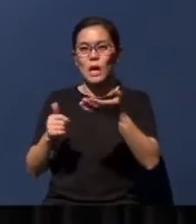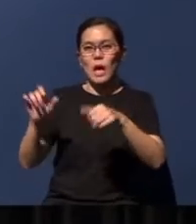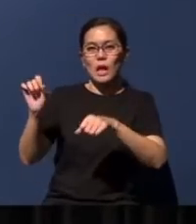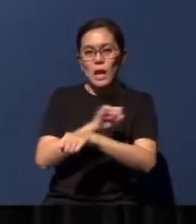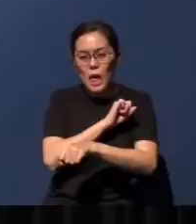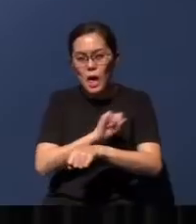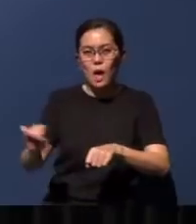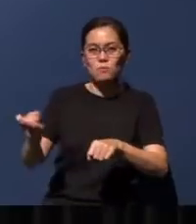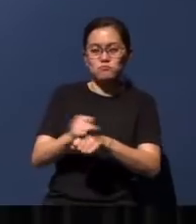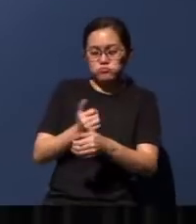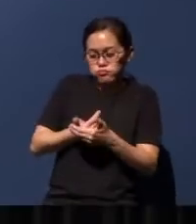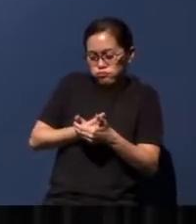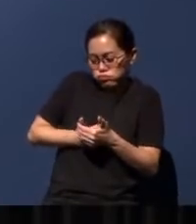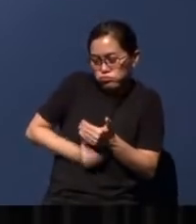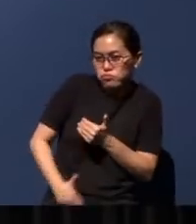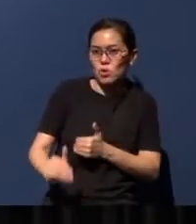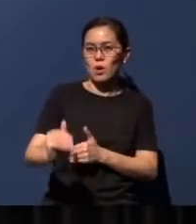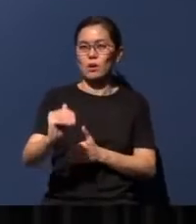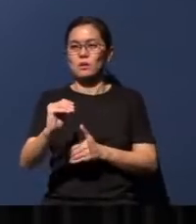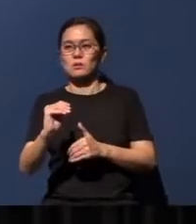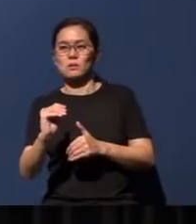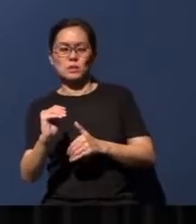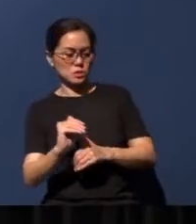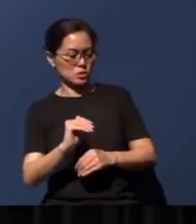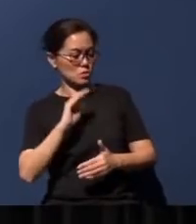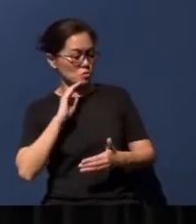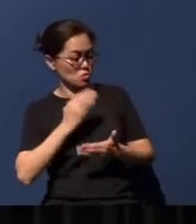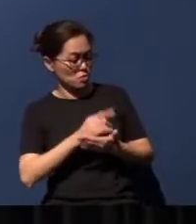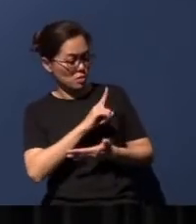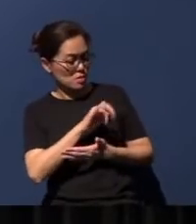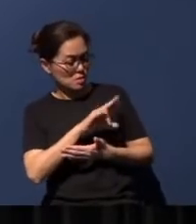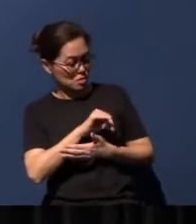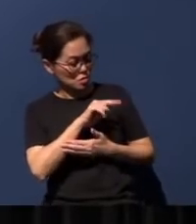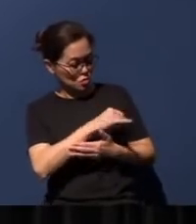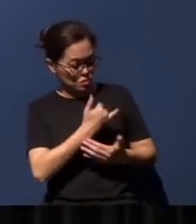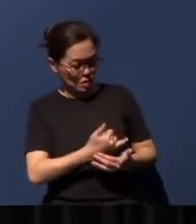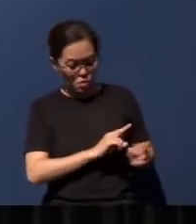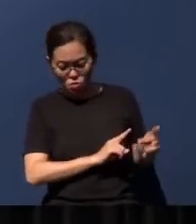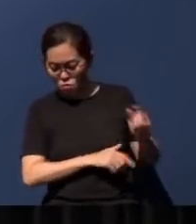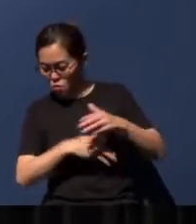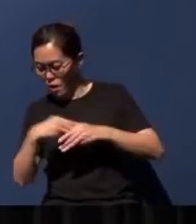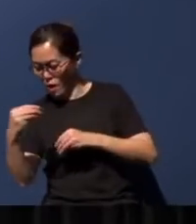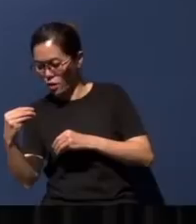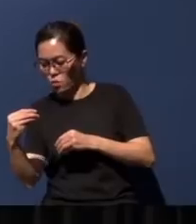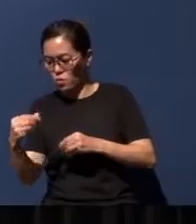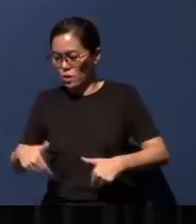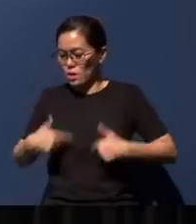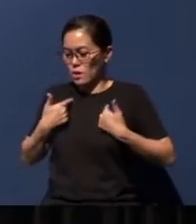of Zion, like a woman in childbirth; for now, you will go out of the city, dwell in the field, and go to